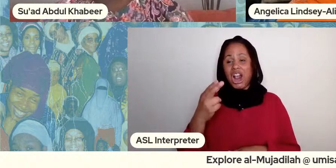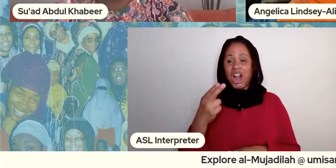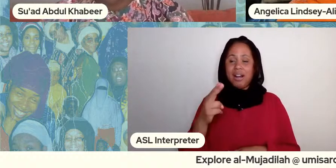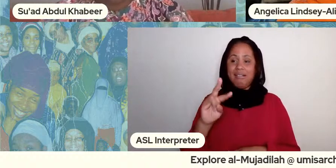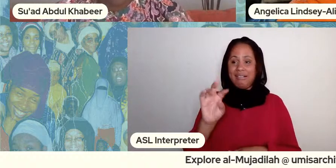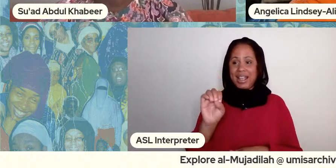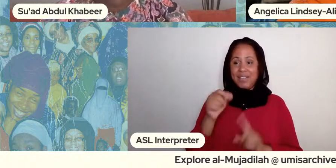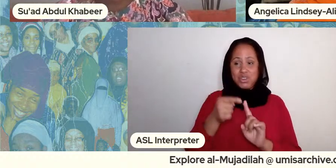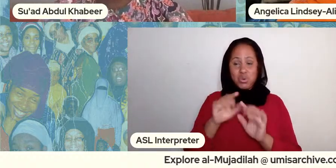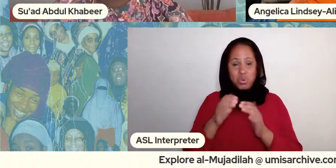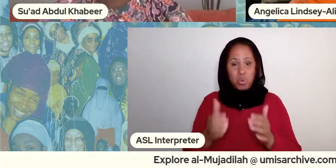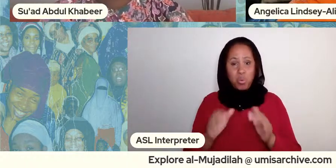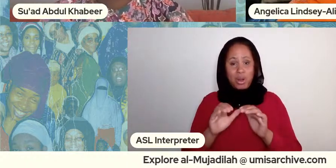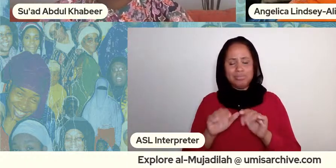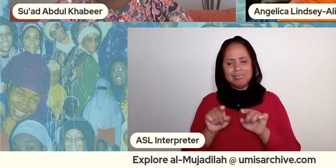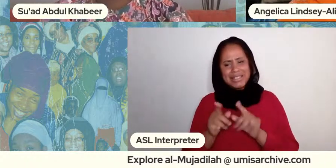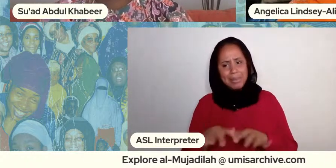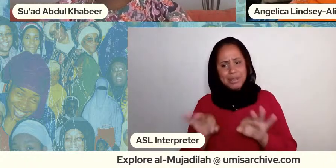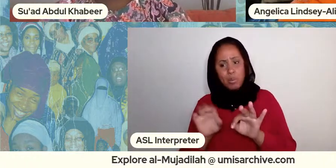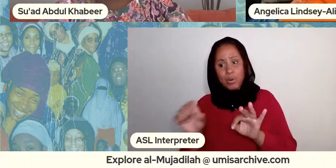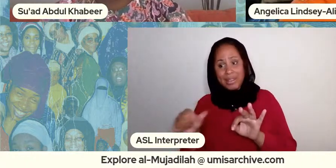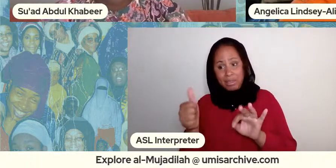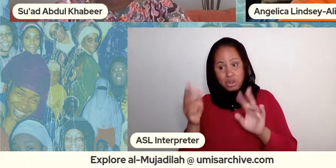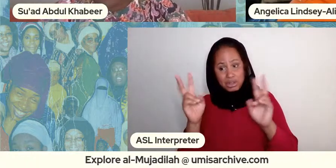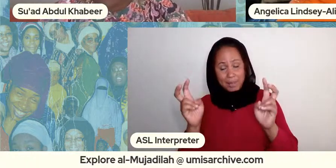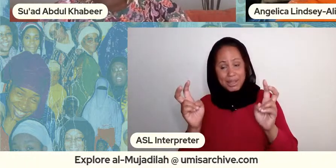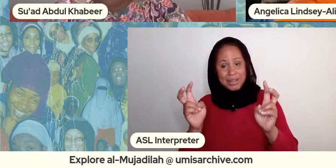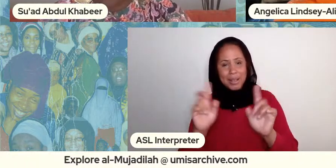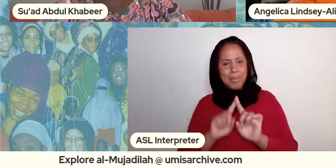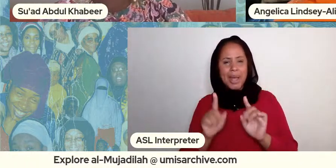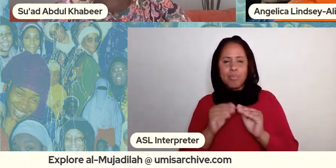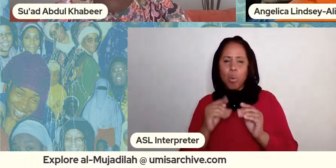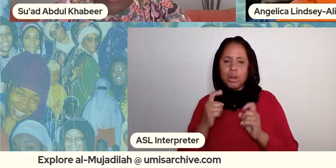the other parts right but um but it's but it's a little more complicated on some levels right